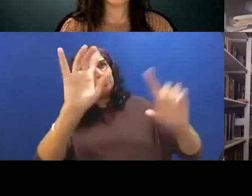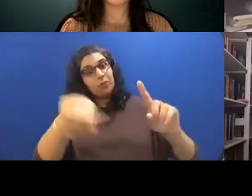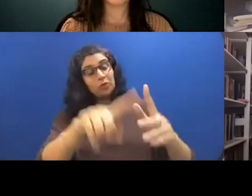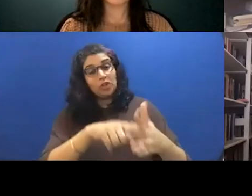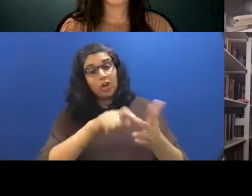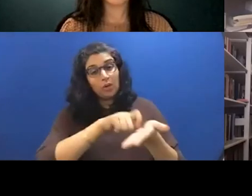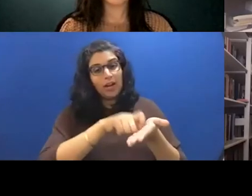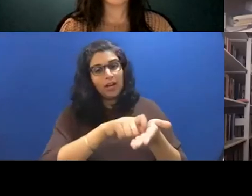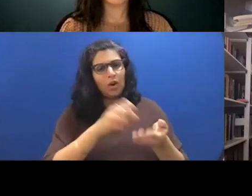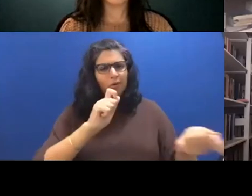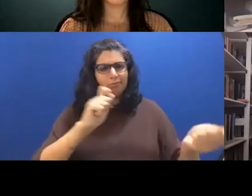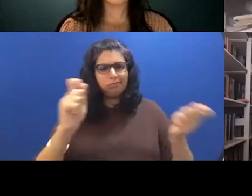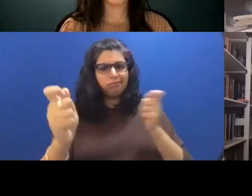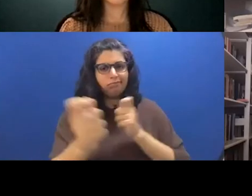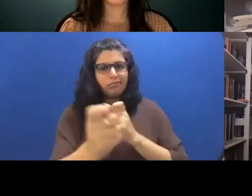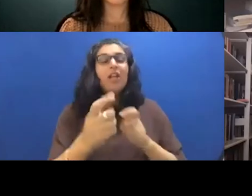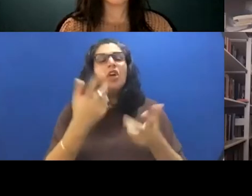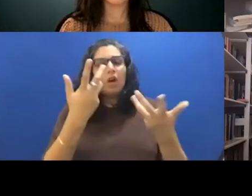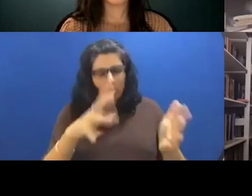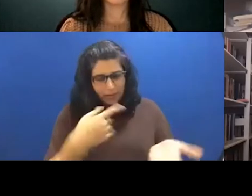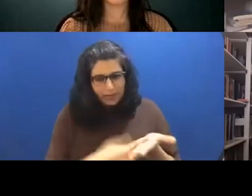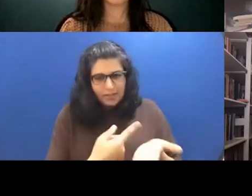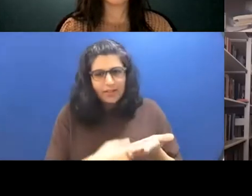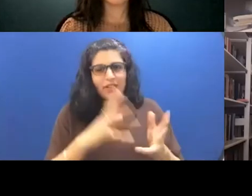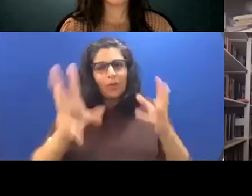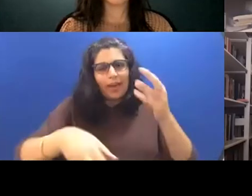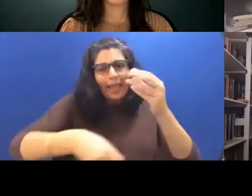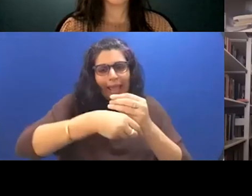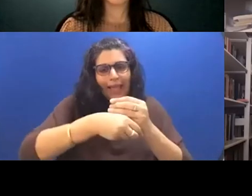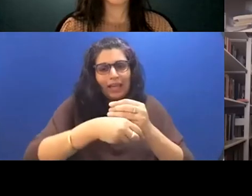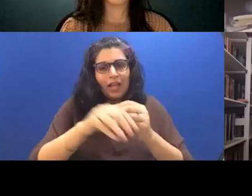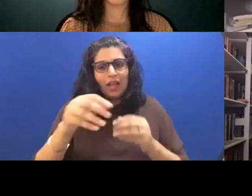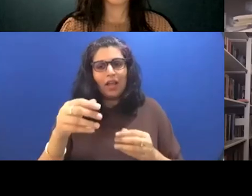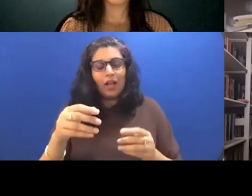talked about this a little bit already. So I wanted to add, is there a moment you remember